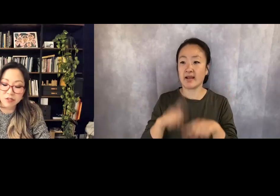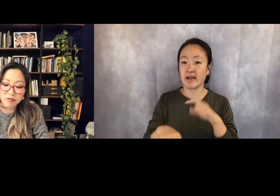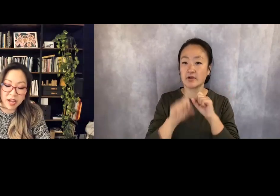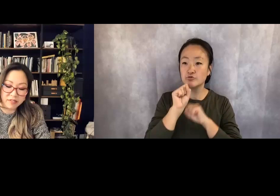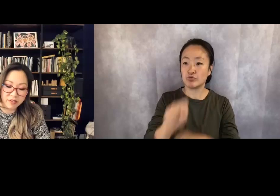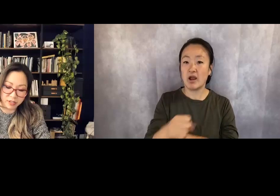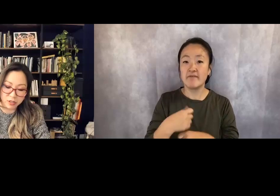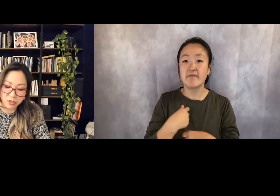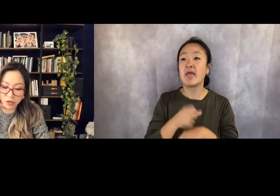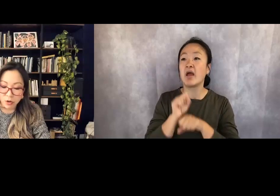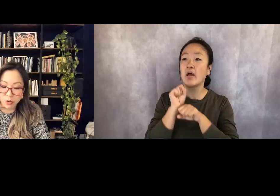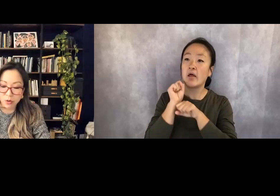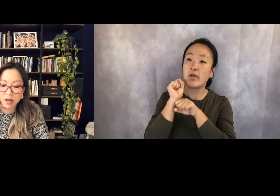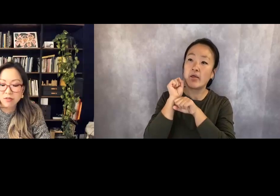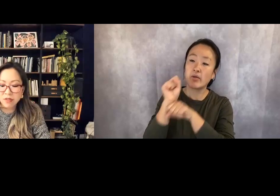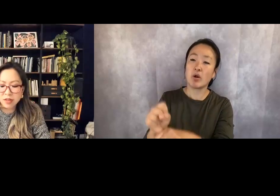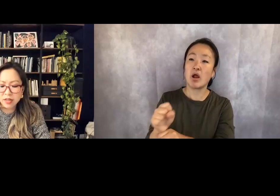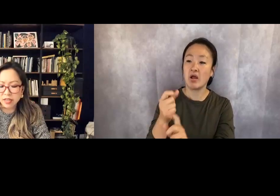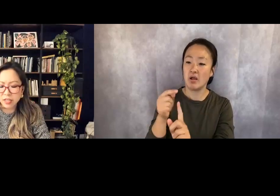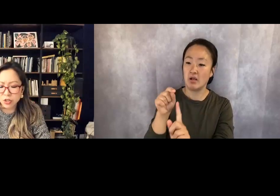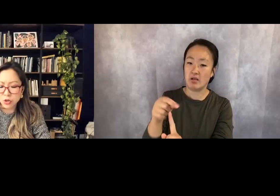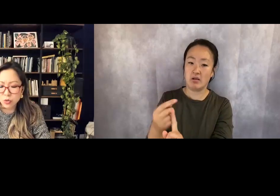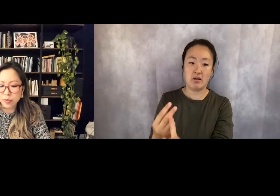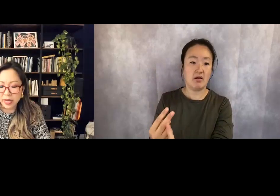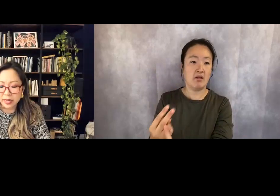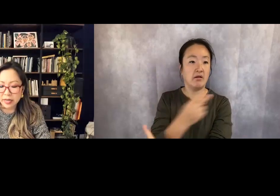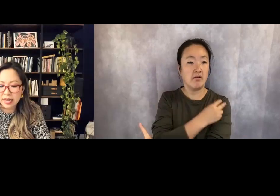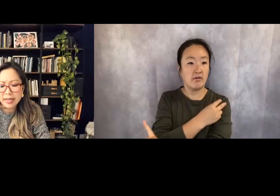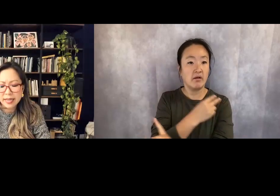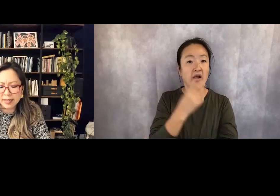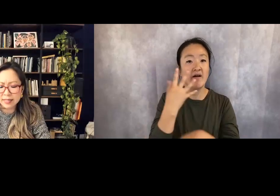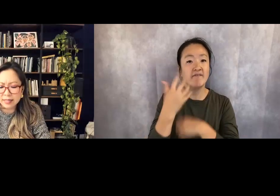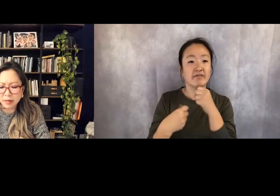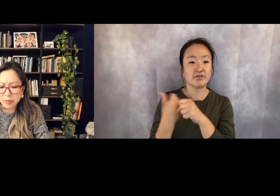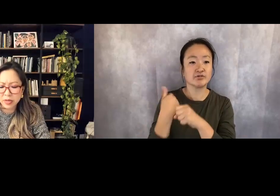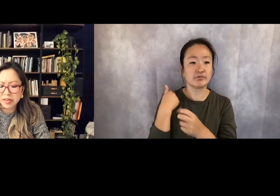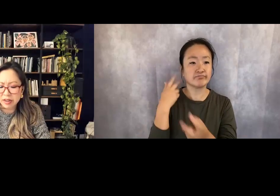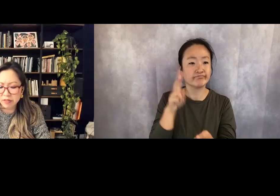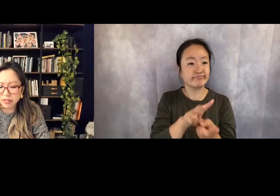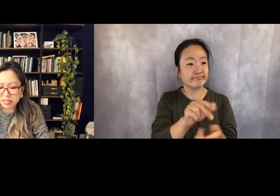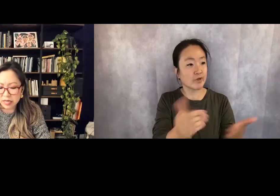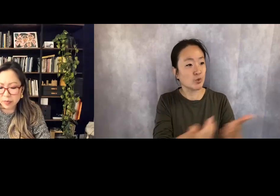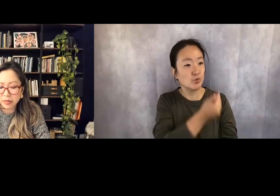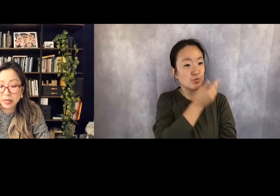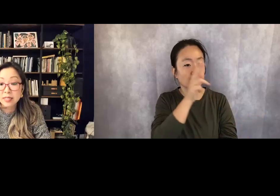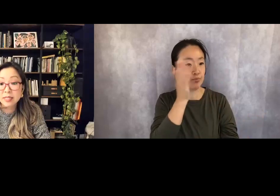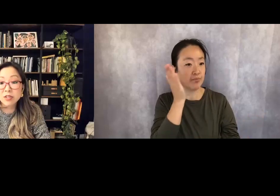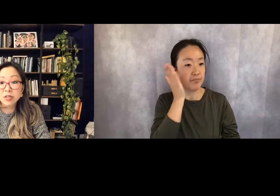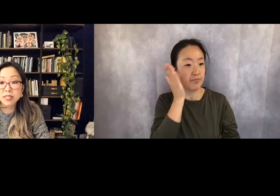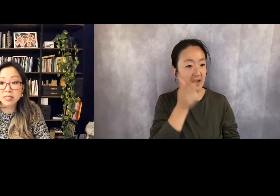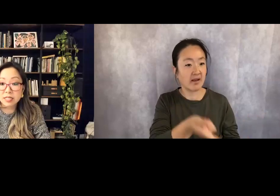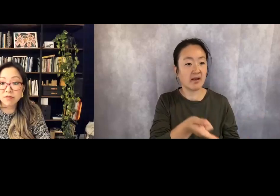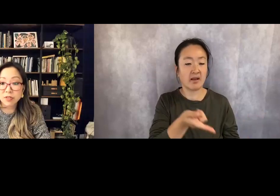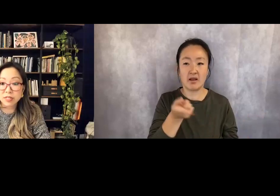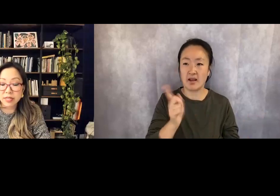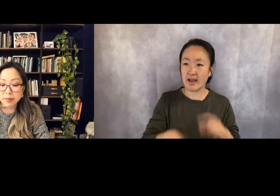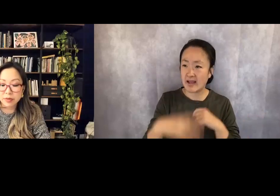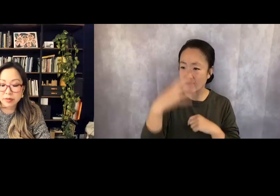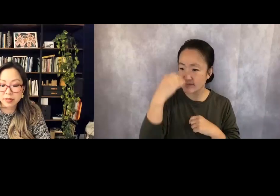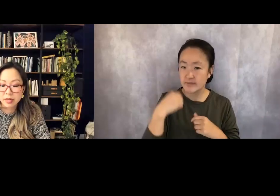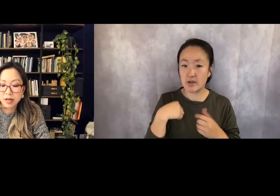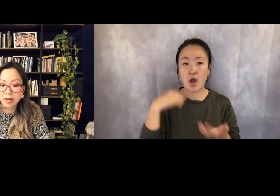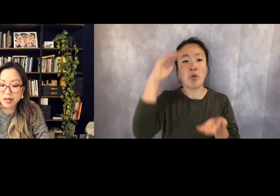Five years ago. Fuck in his new bed. Can't sleep, never sleep, decreased need for sleep.